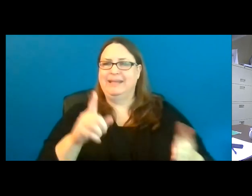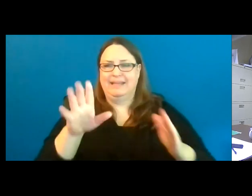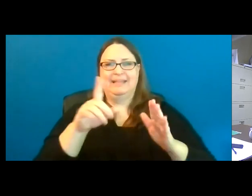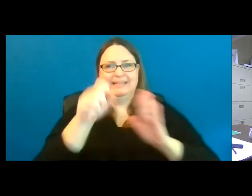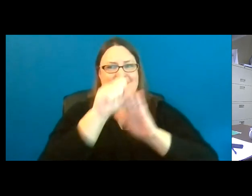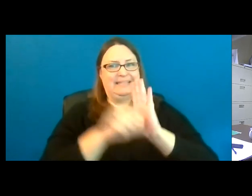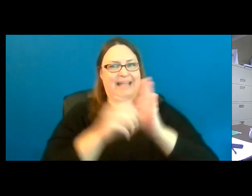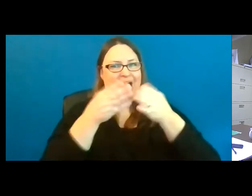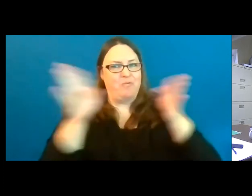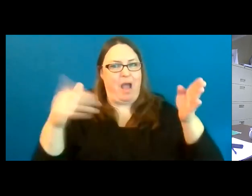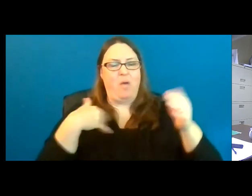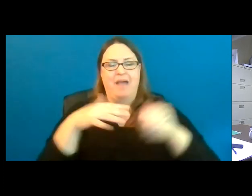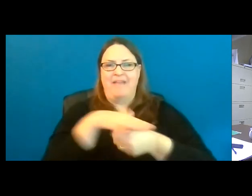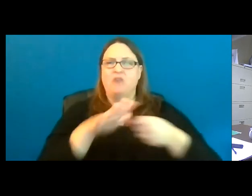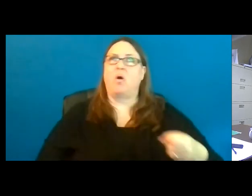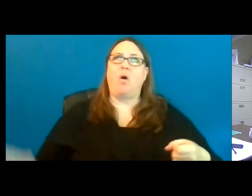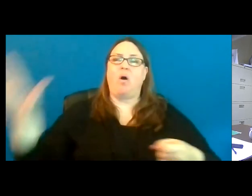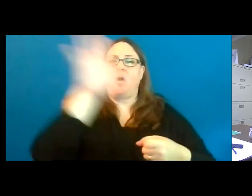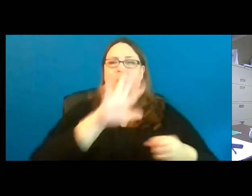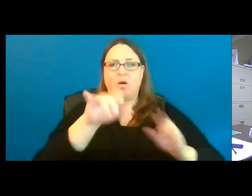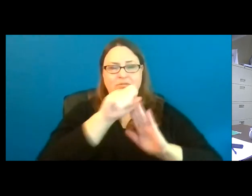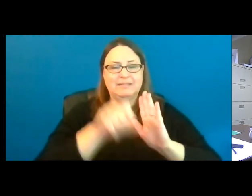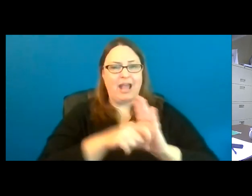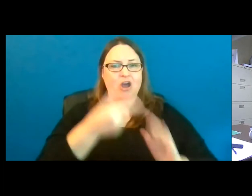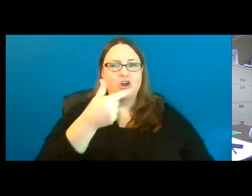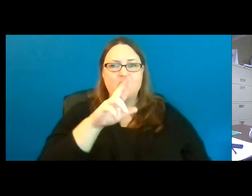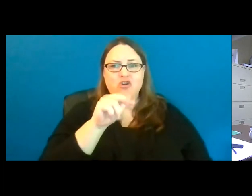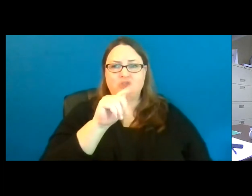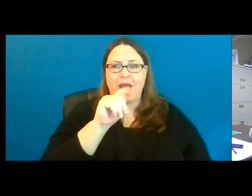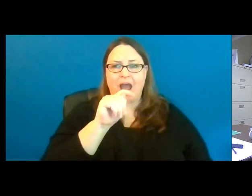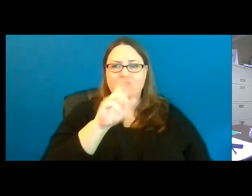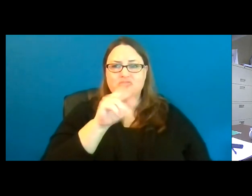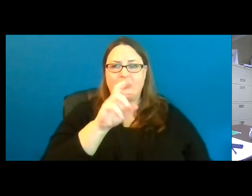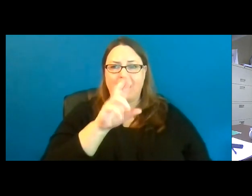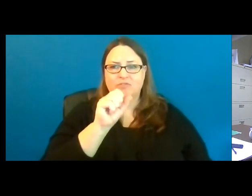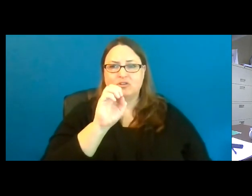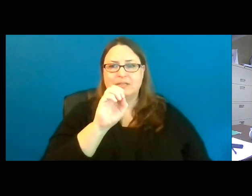We have areas all throughout the state, in Grand Traverse County, Berrien County, Fruitport,